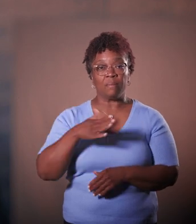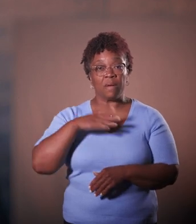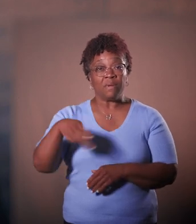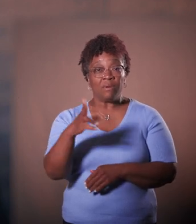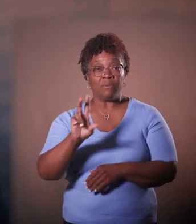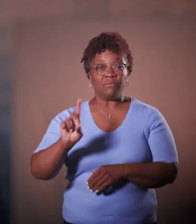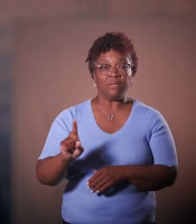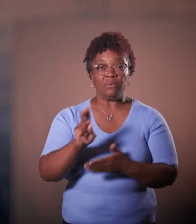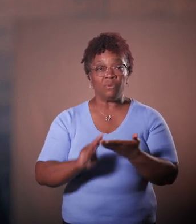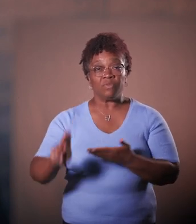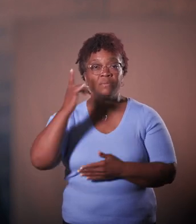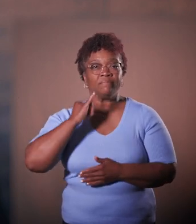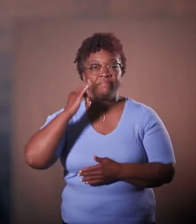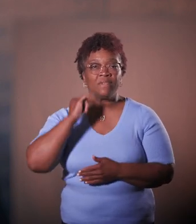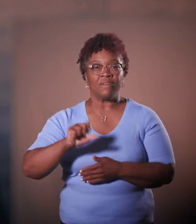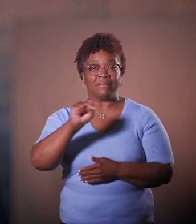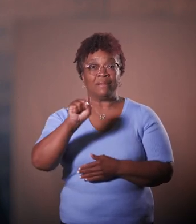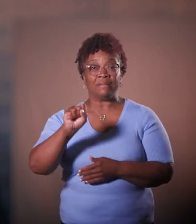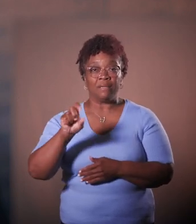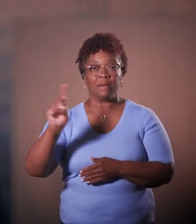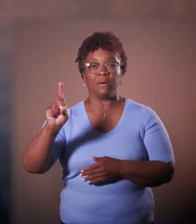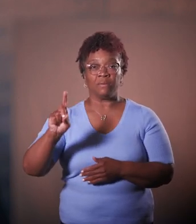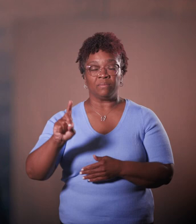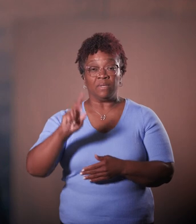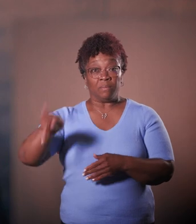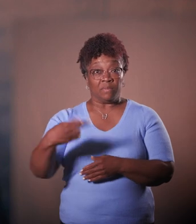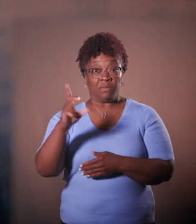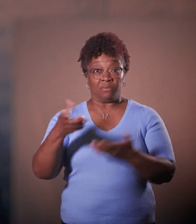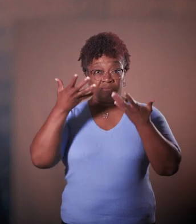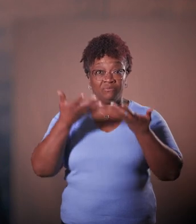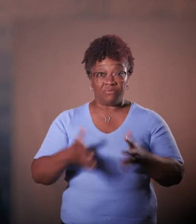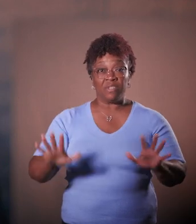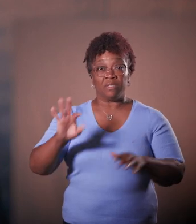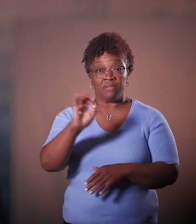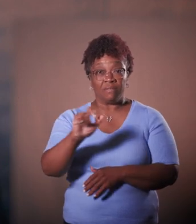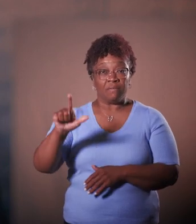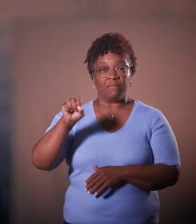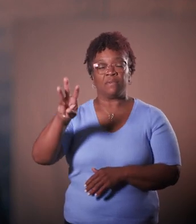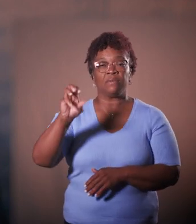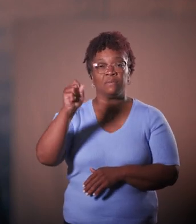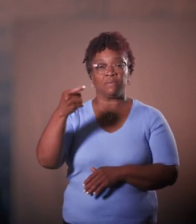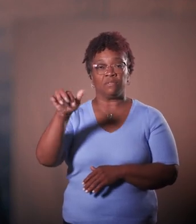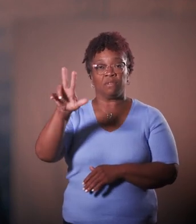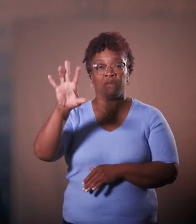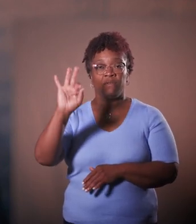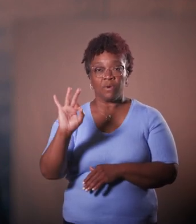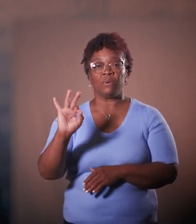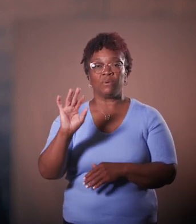and received my Ph.D. from the University of California, San Diego. I was then a postdoctoral fellow at Stanford University